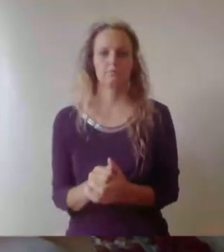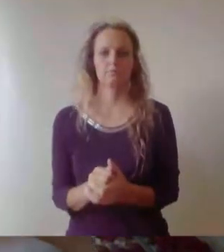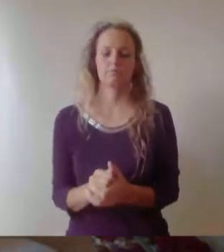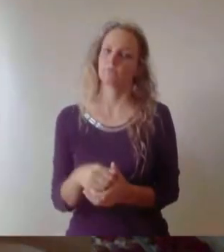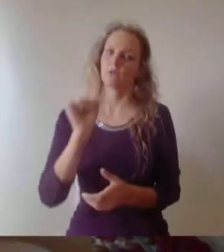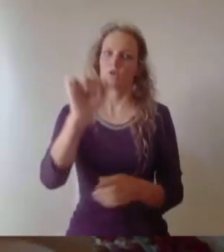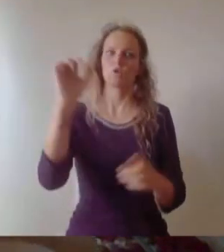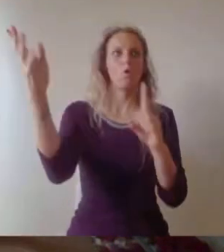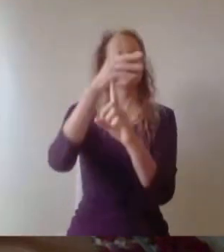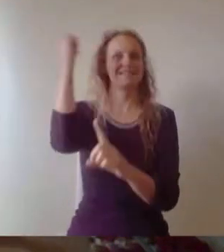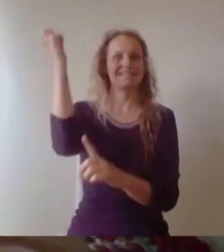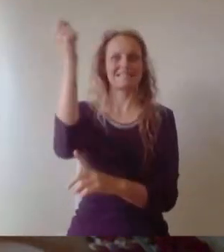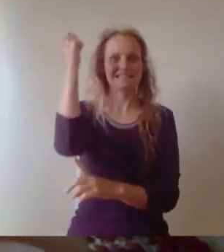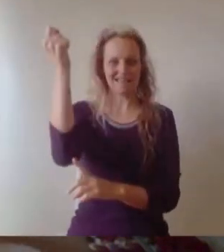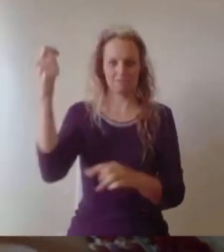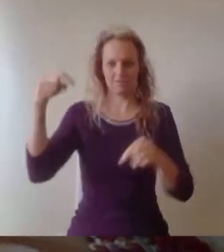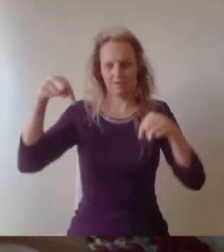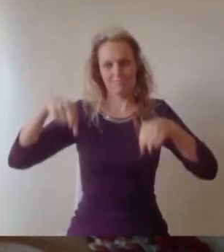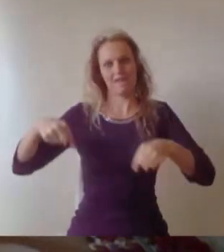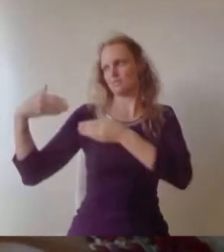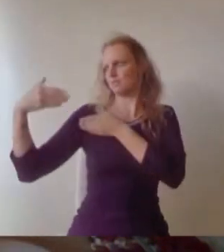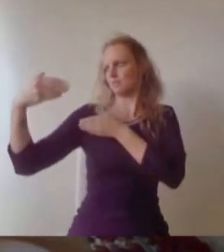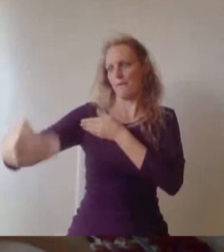is testament to the personal resilience you have shown,